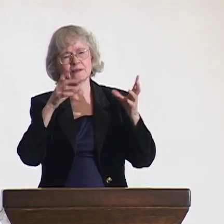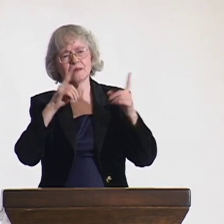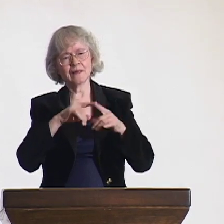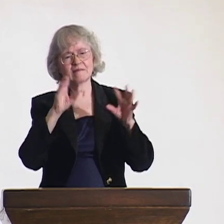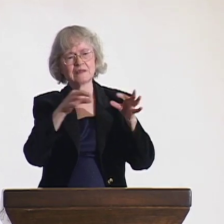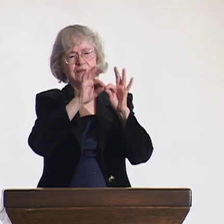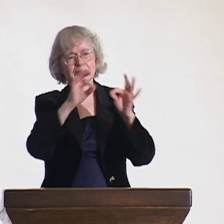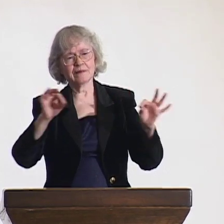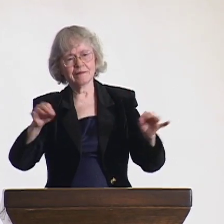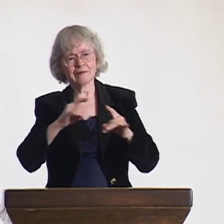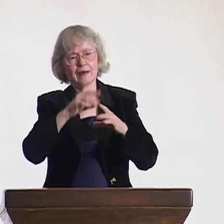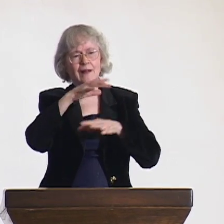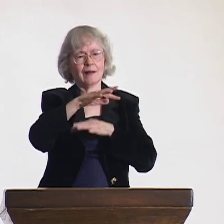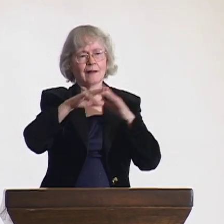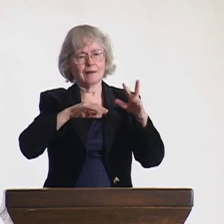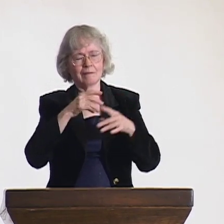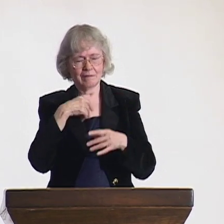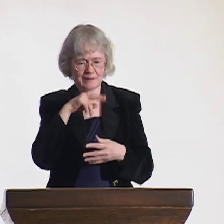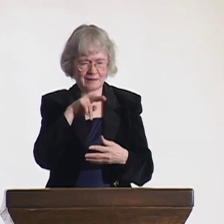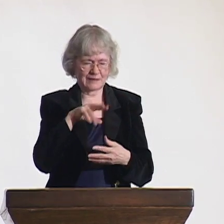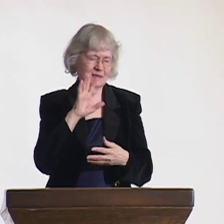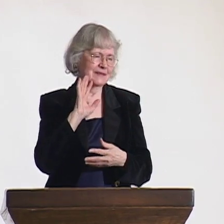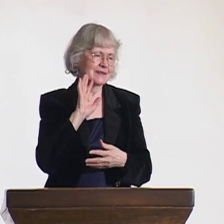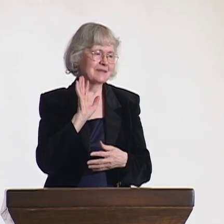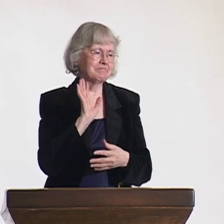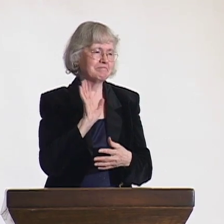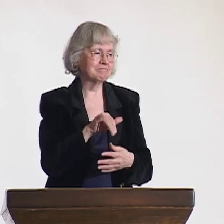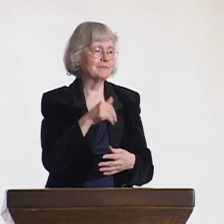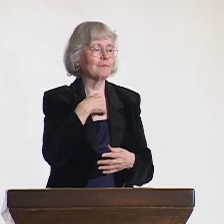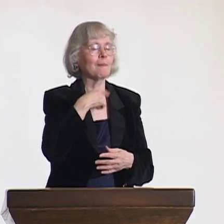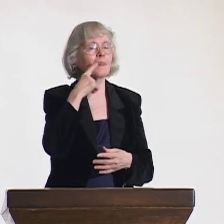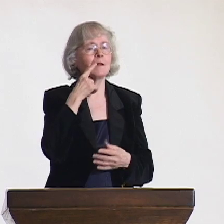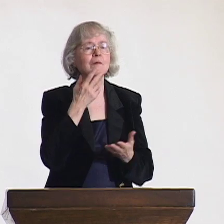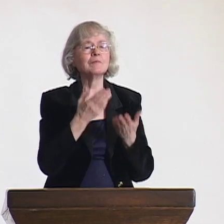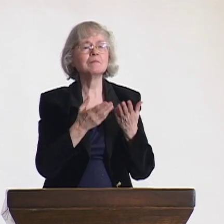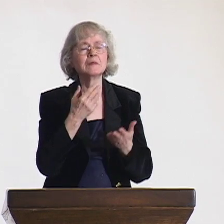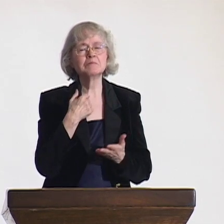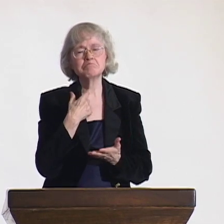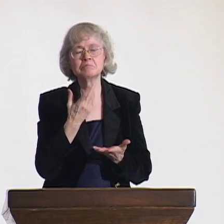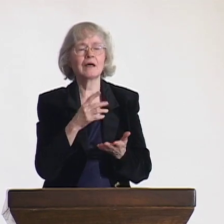and we were using verbiage that wasn't clear to the government officials.